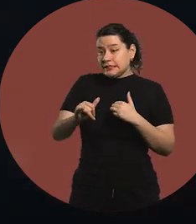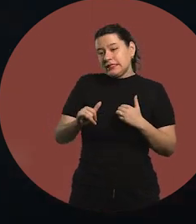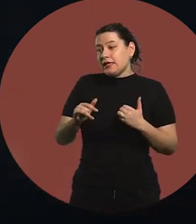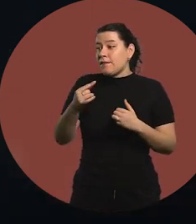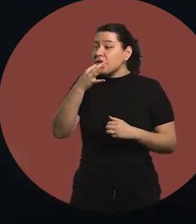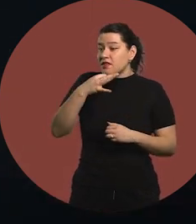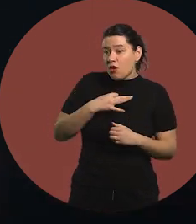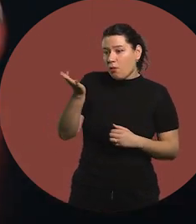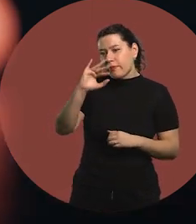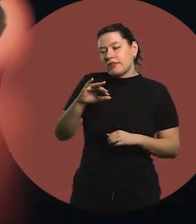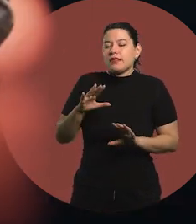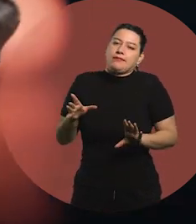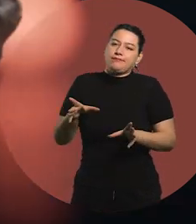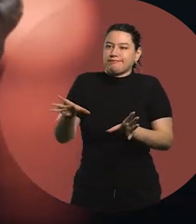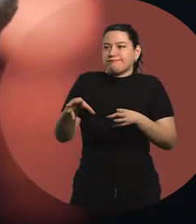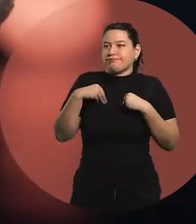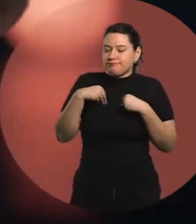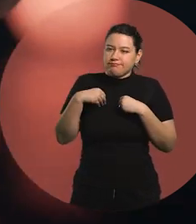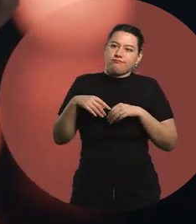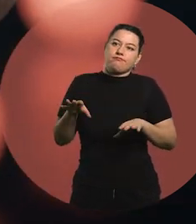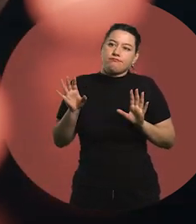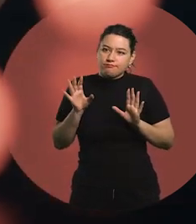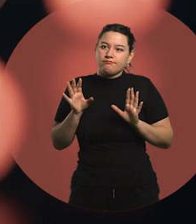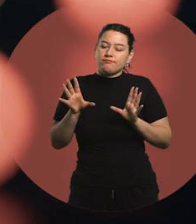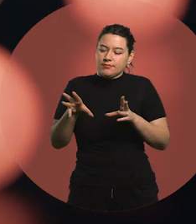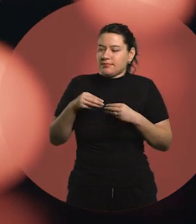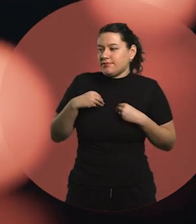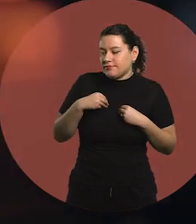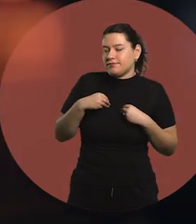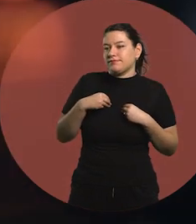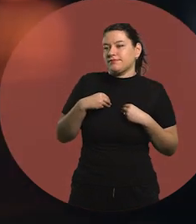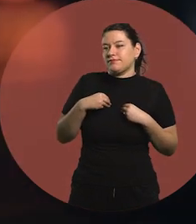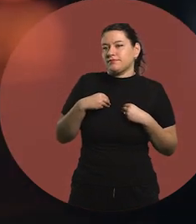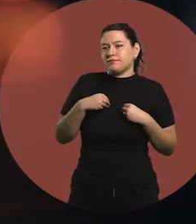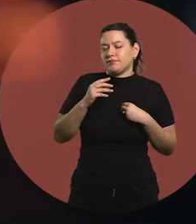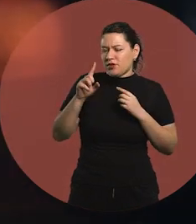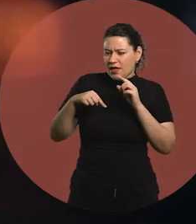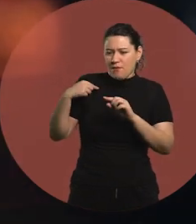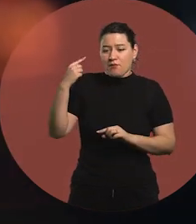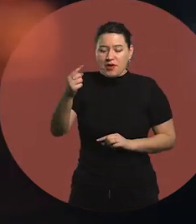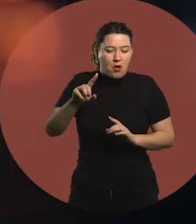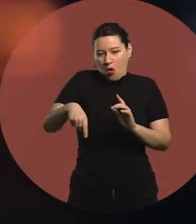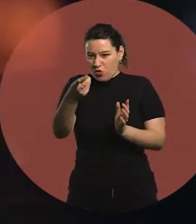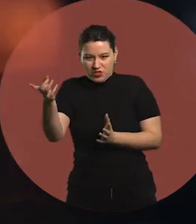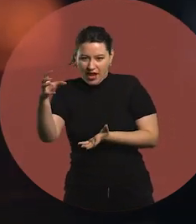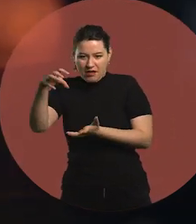I accepted the mandate. But then, on another radio, someone else said: